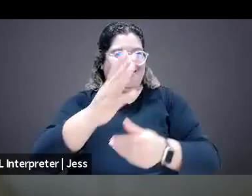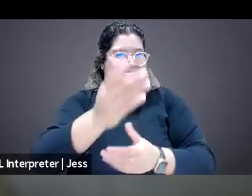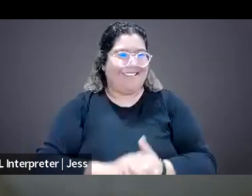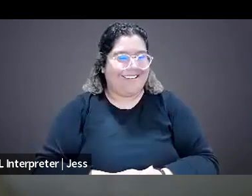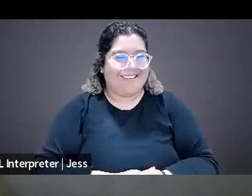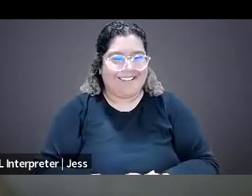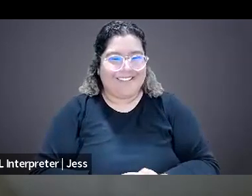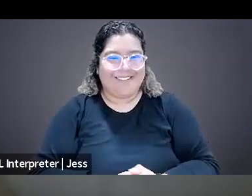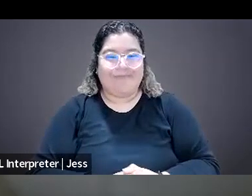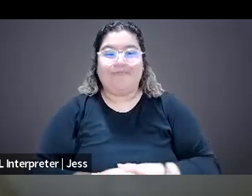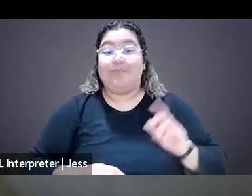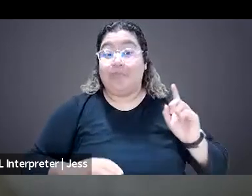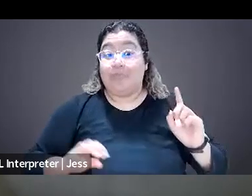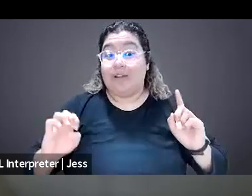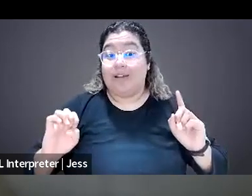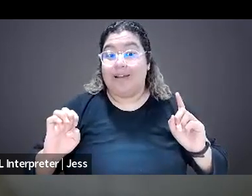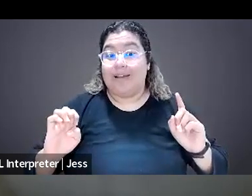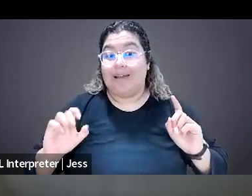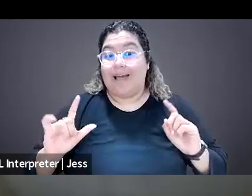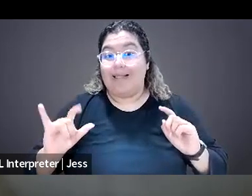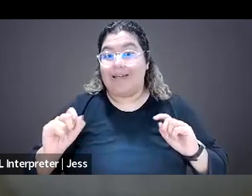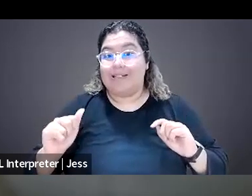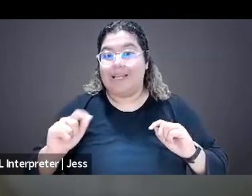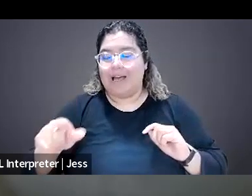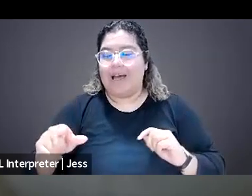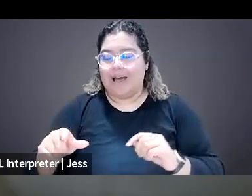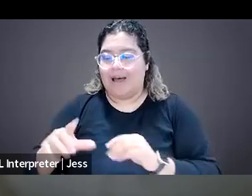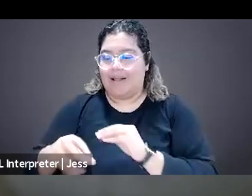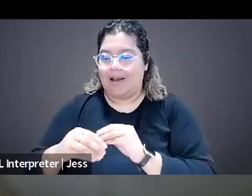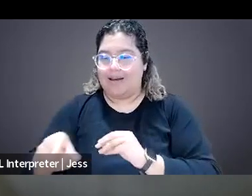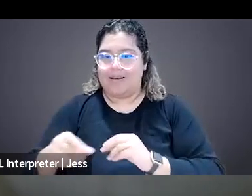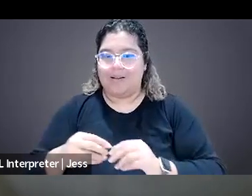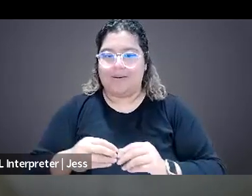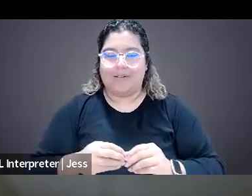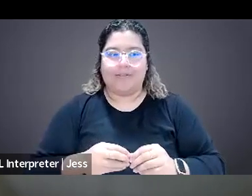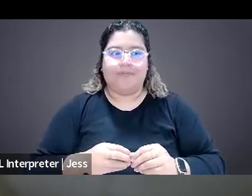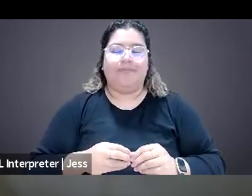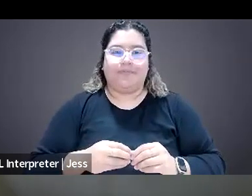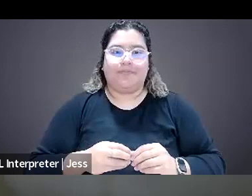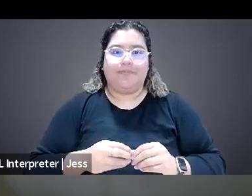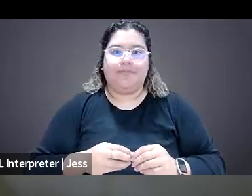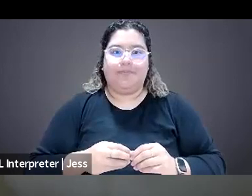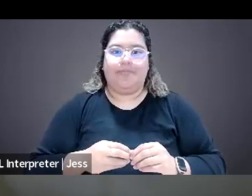This is Elisa, I'll just very briefly speak to that as well and just want to keep reinforcing